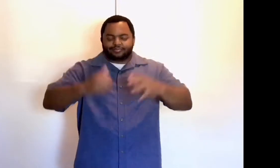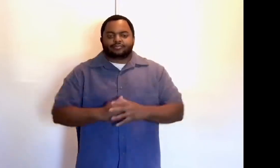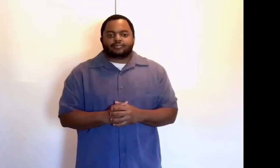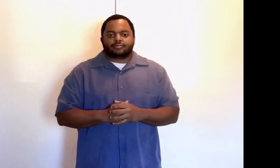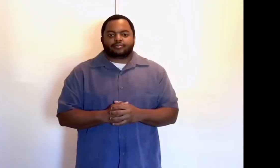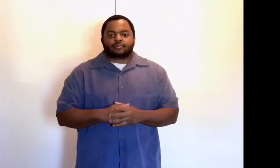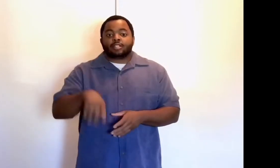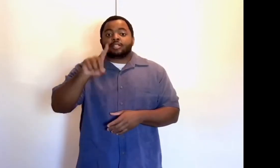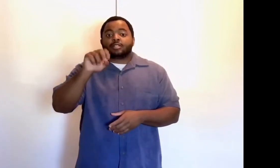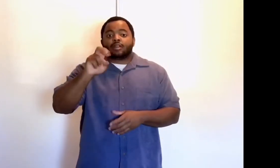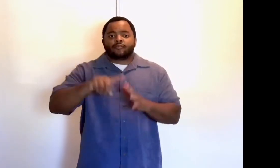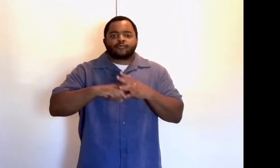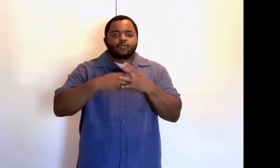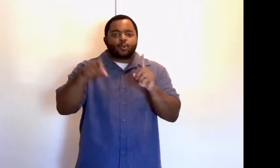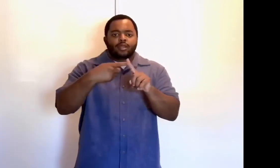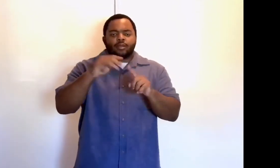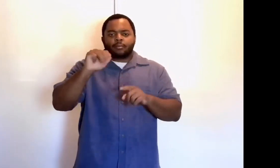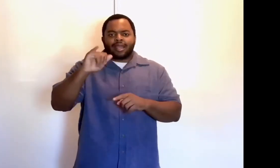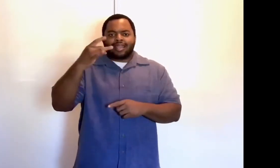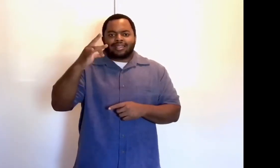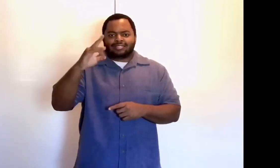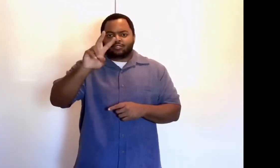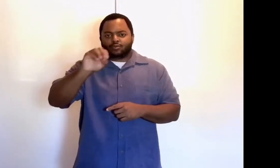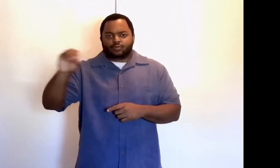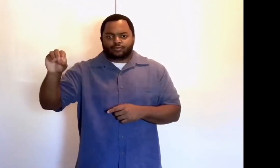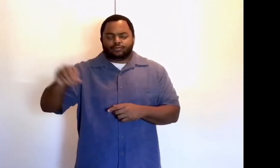DOVE was established on May 18, 2000.